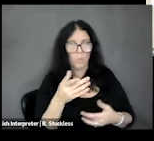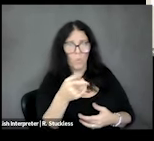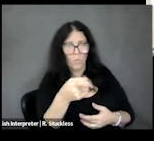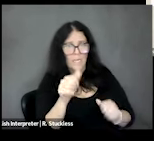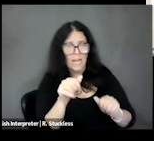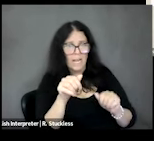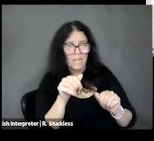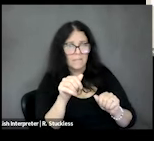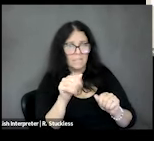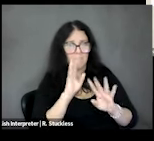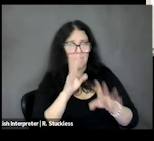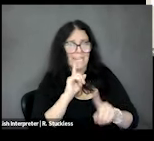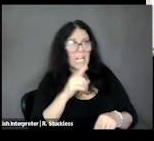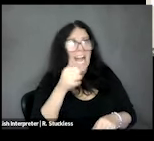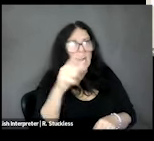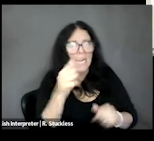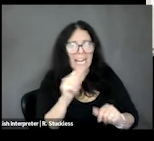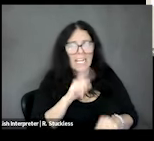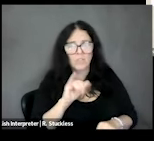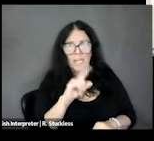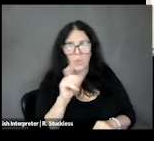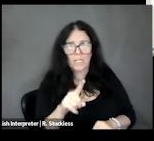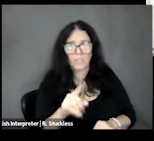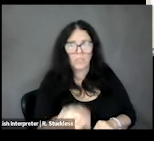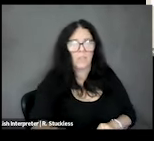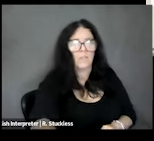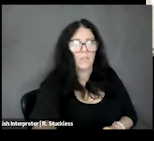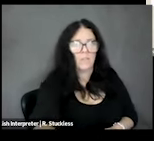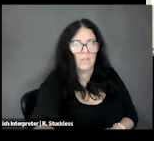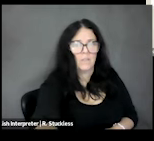it. Anyone can answer all these questions unless specifically mentioned, anyone